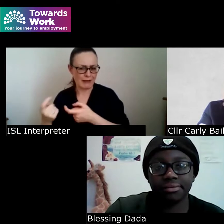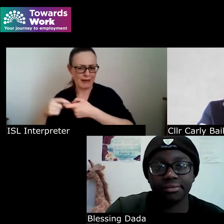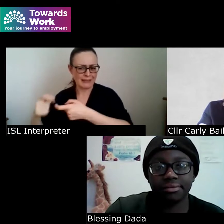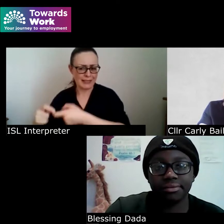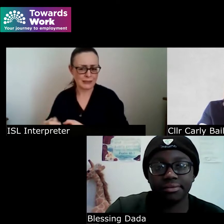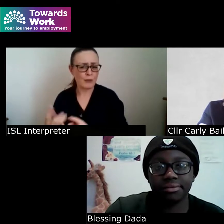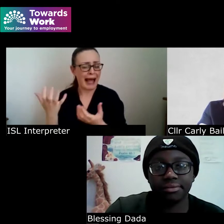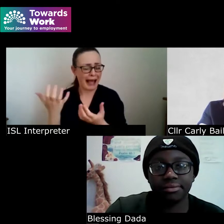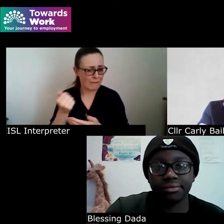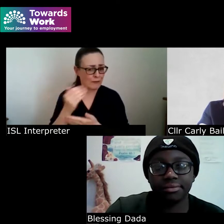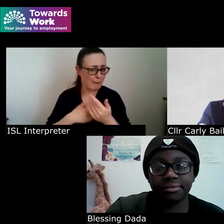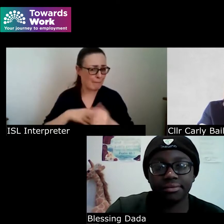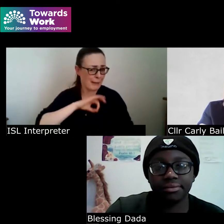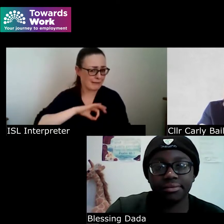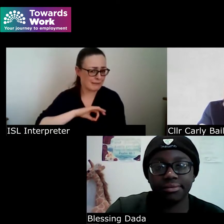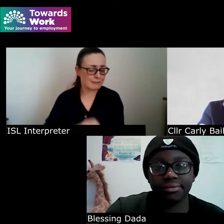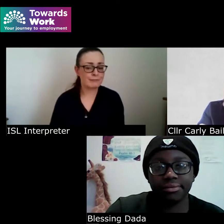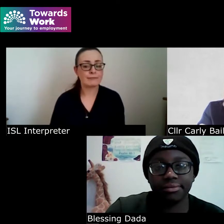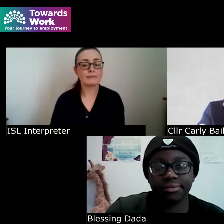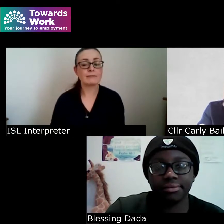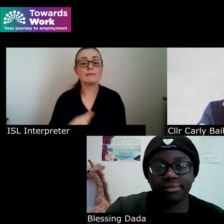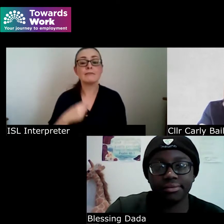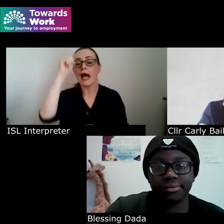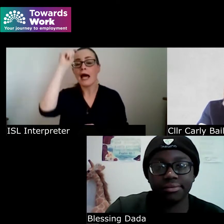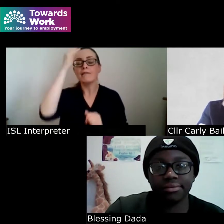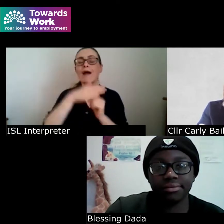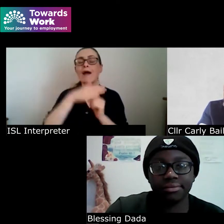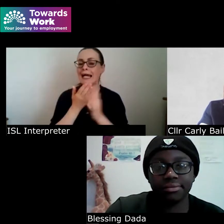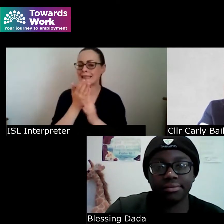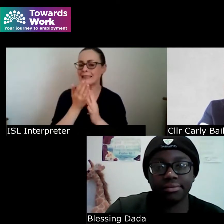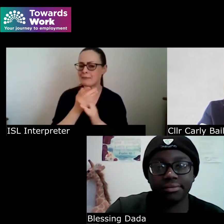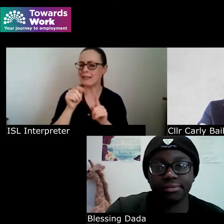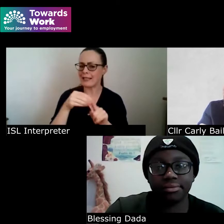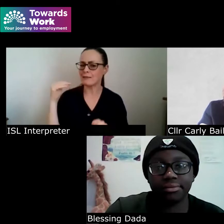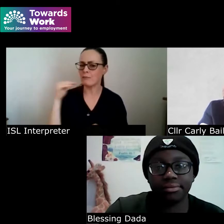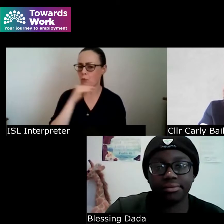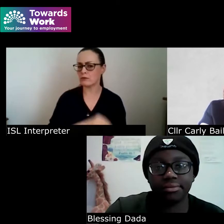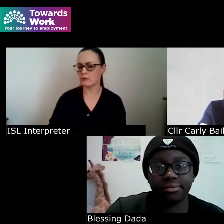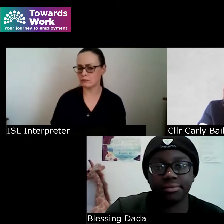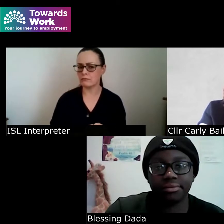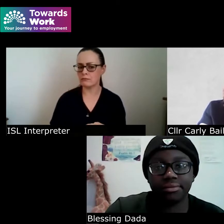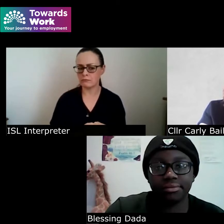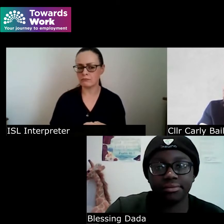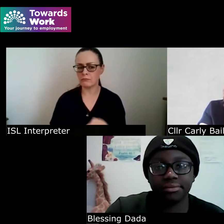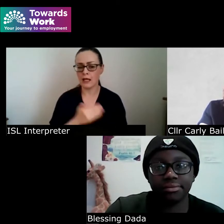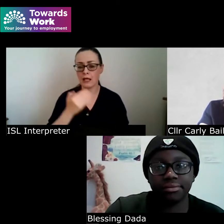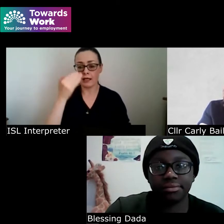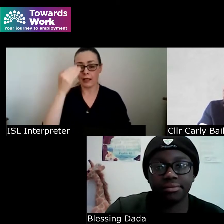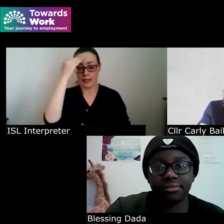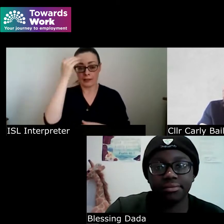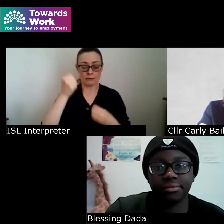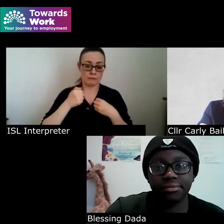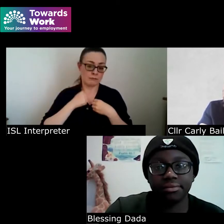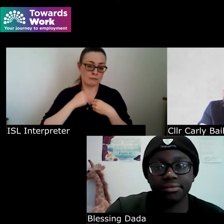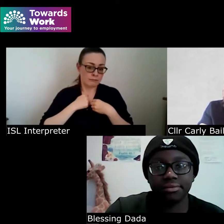um I think accessibility is important I know it's our background and what we do but in terms